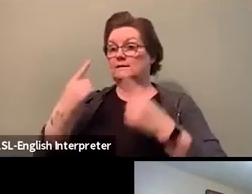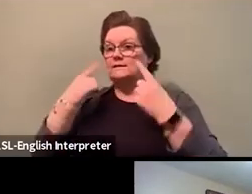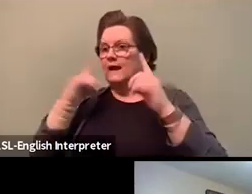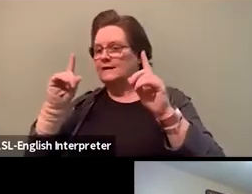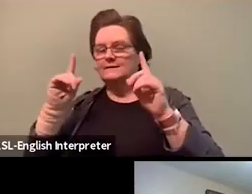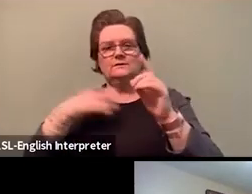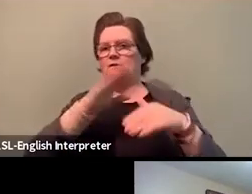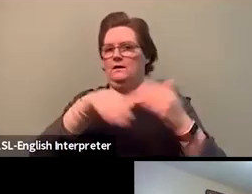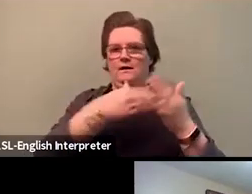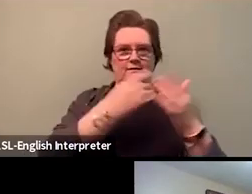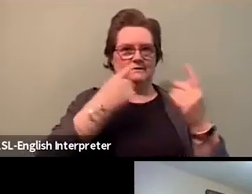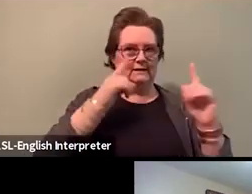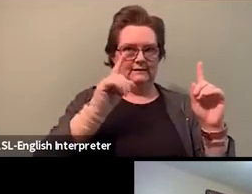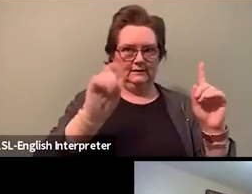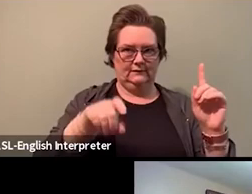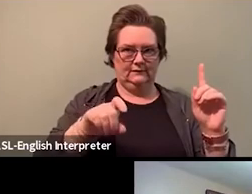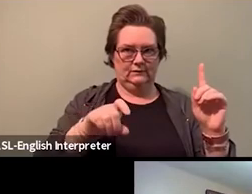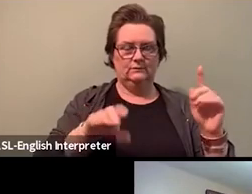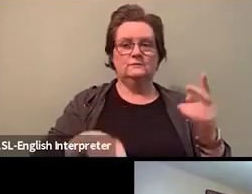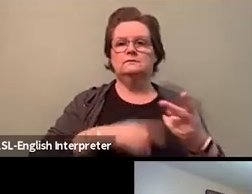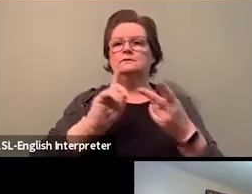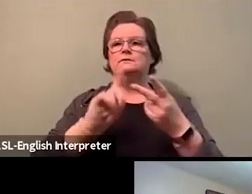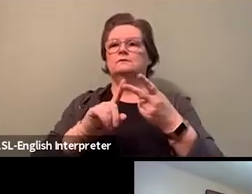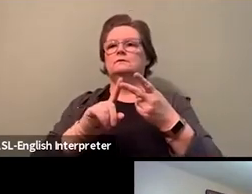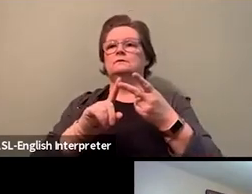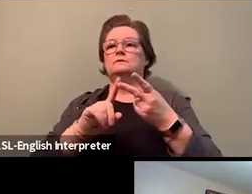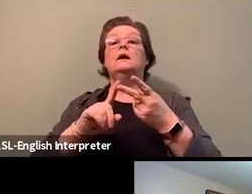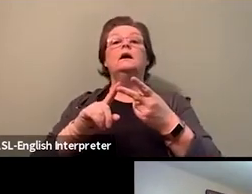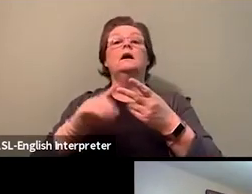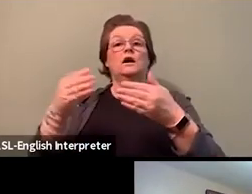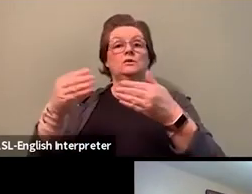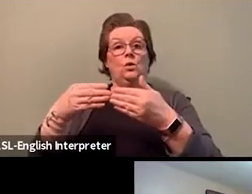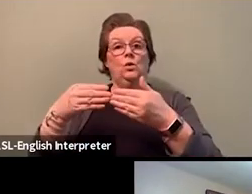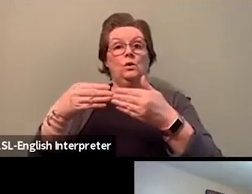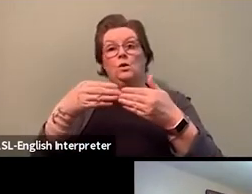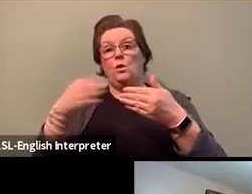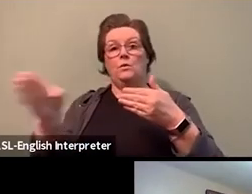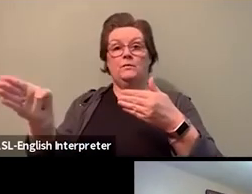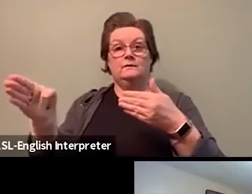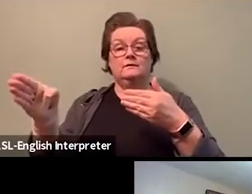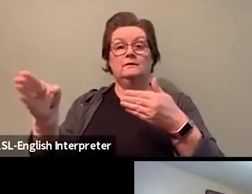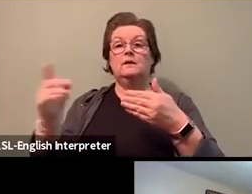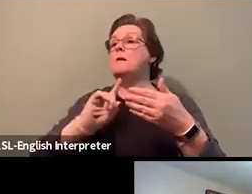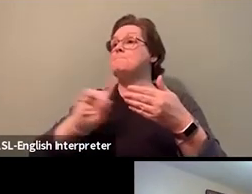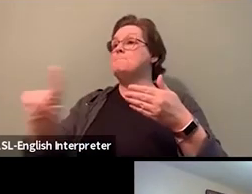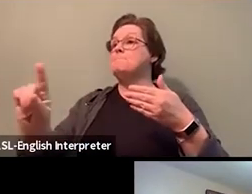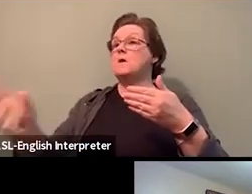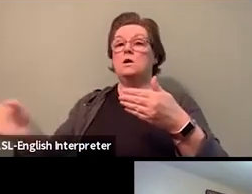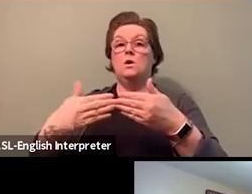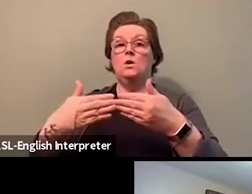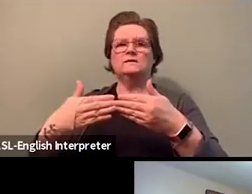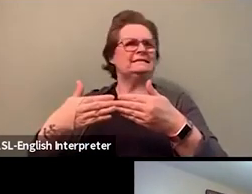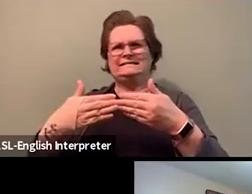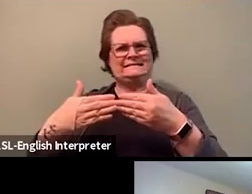and we must see to it that they remain open, so that others can pass through. I think those are my two key ones